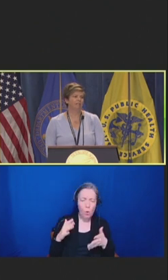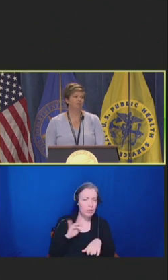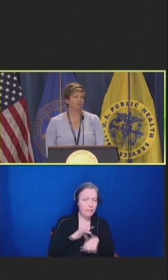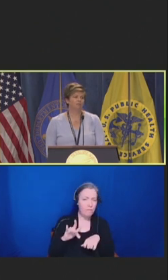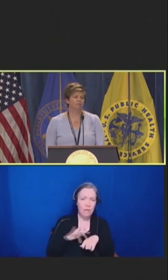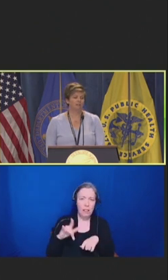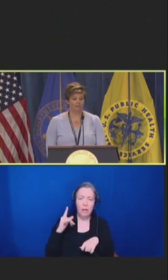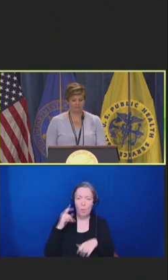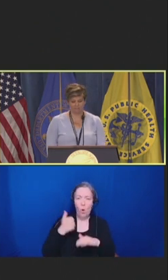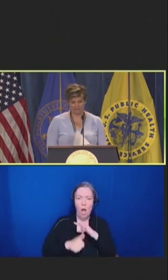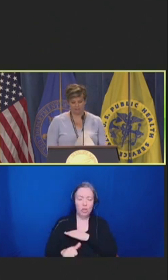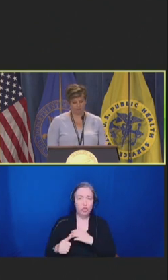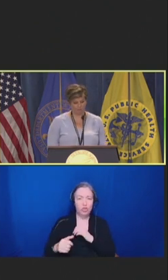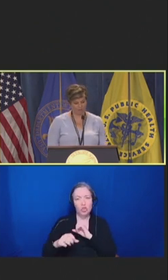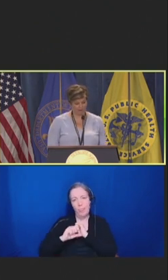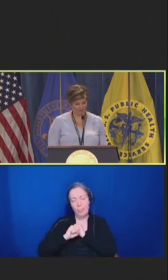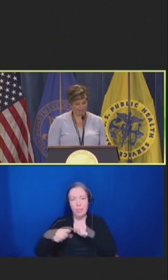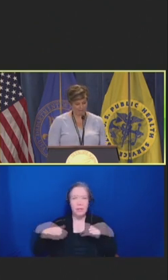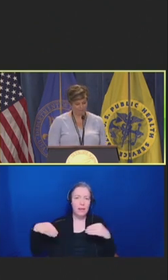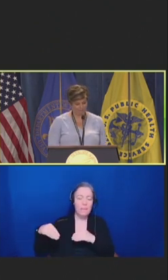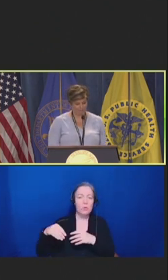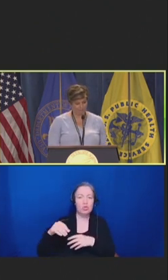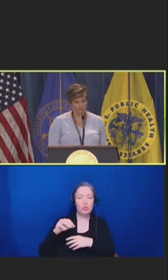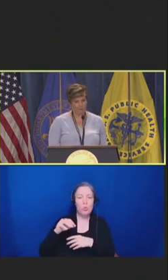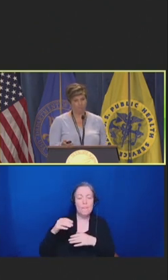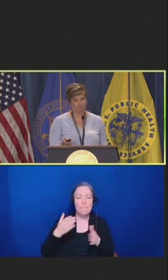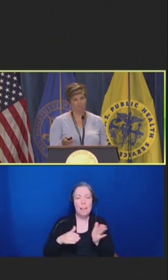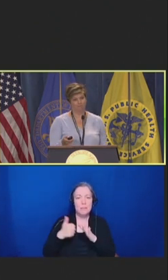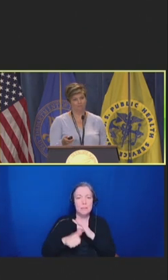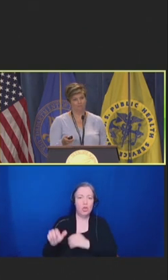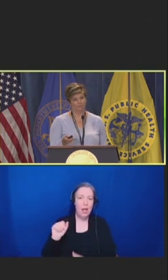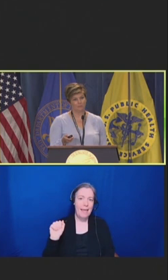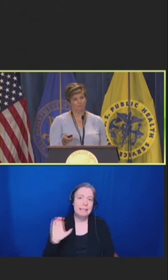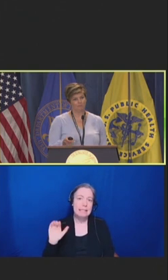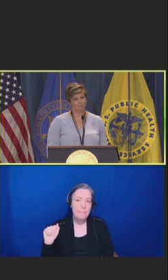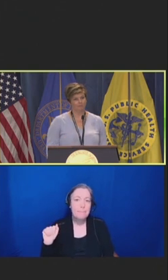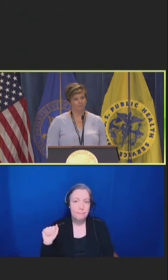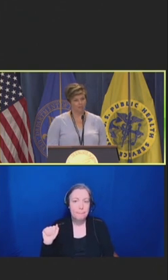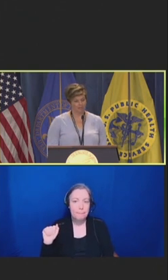which was done by the Affordable Care Act.